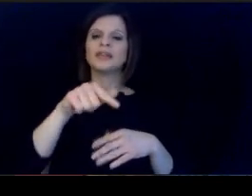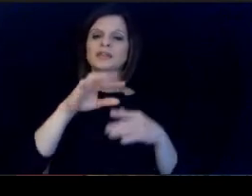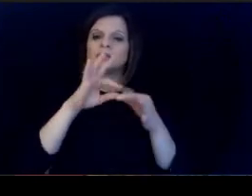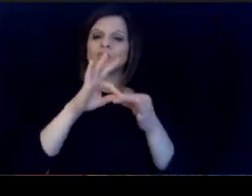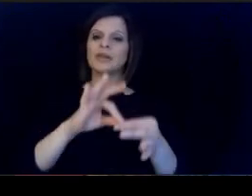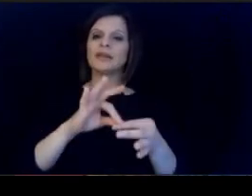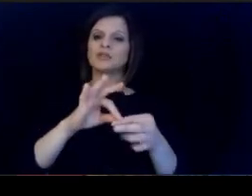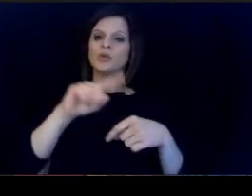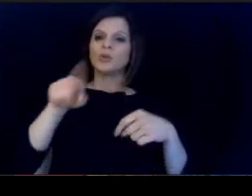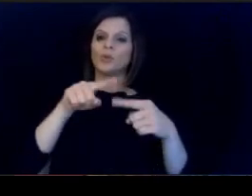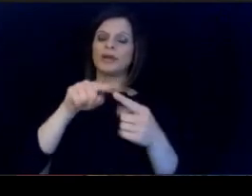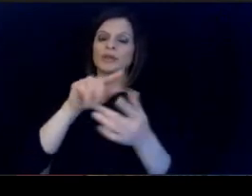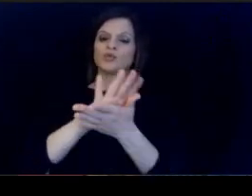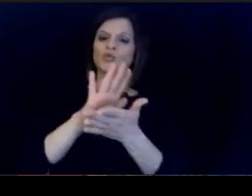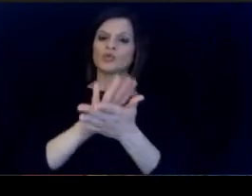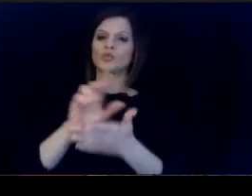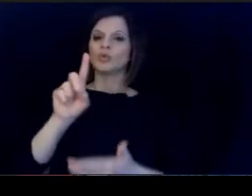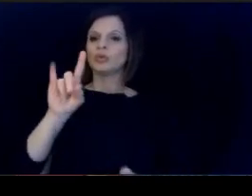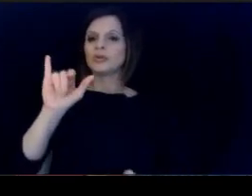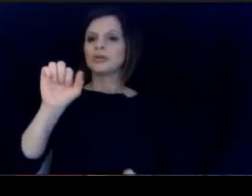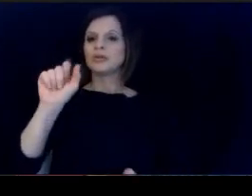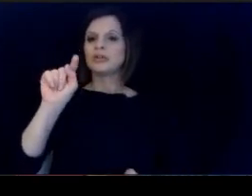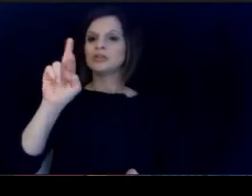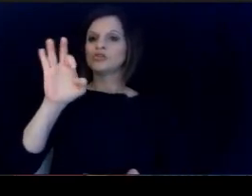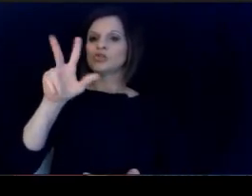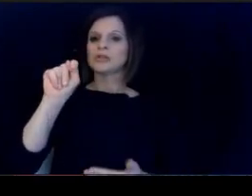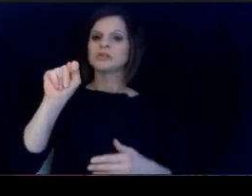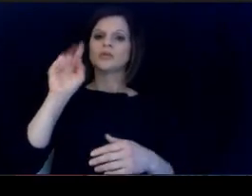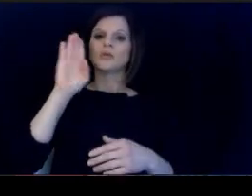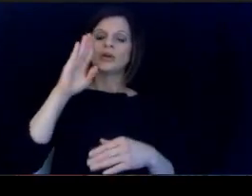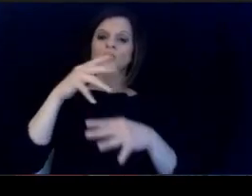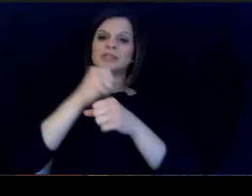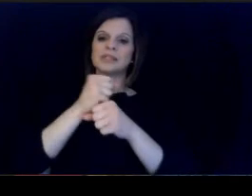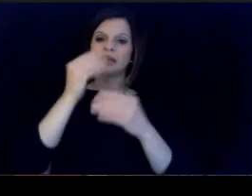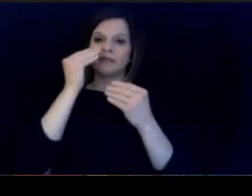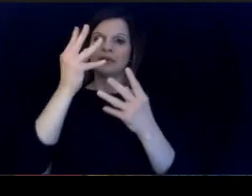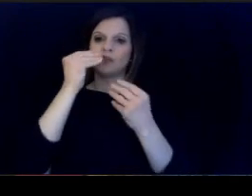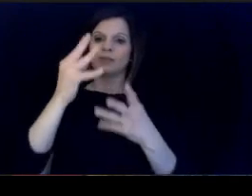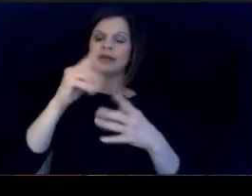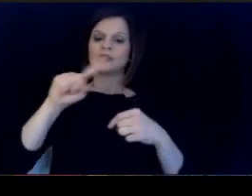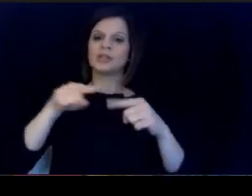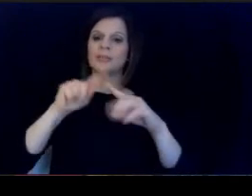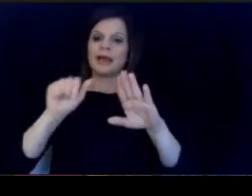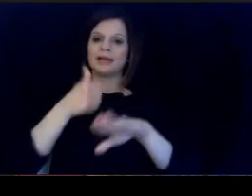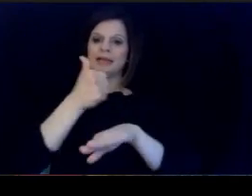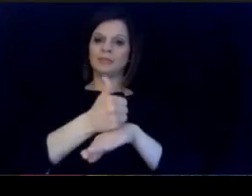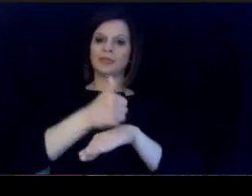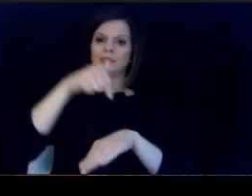information about the competitive grant process. to begin implementation in their own schools.